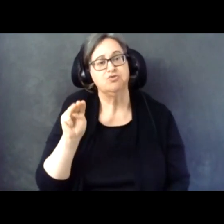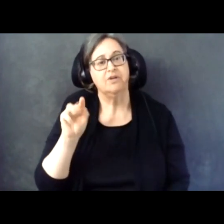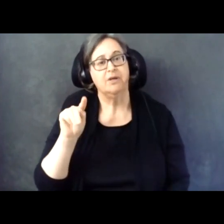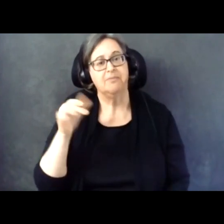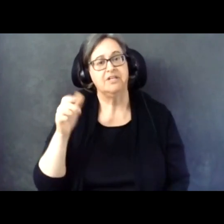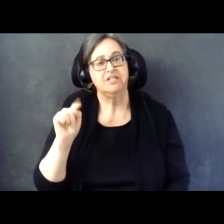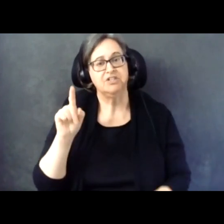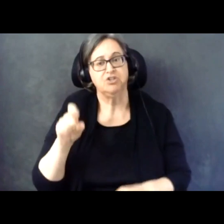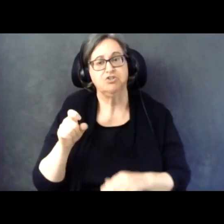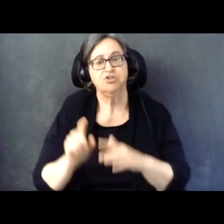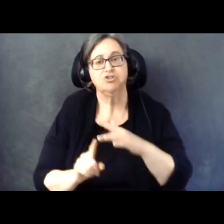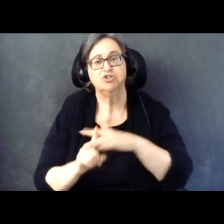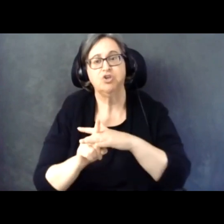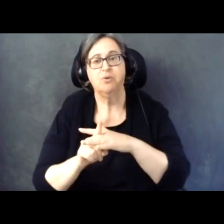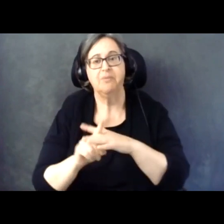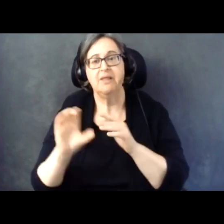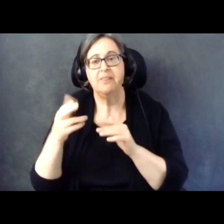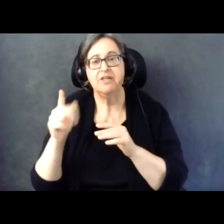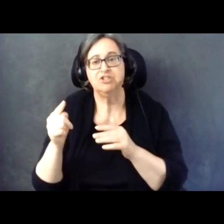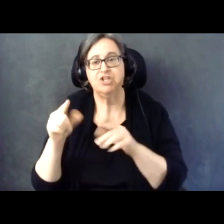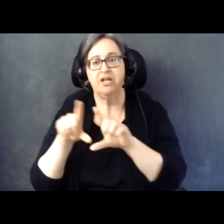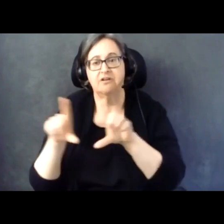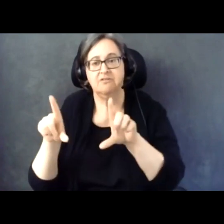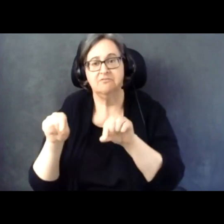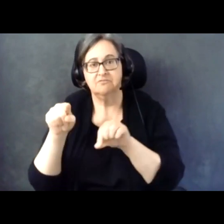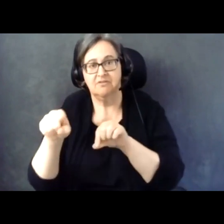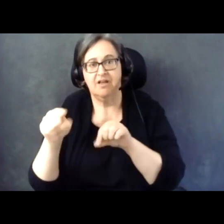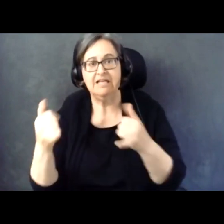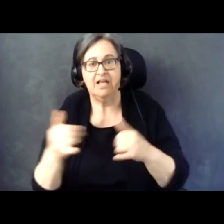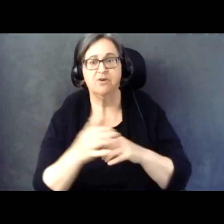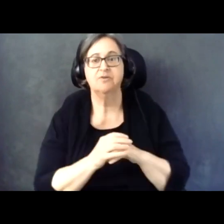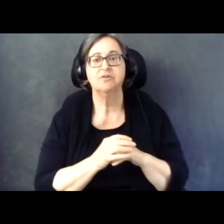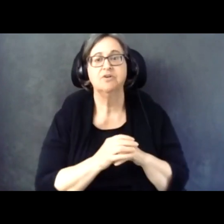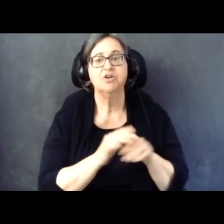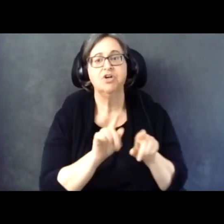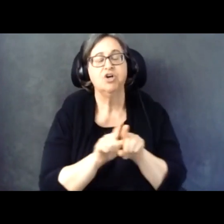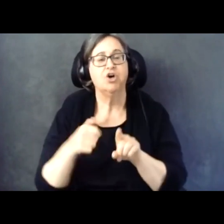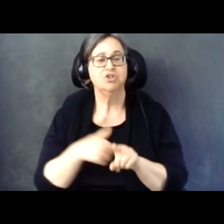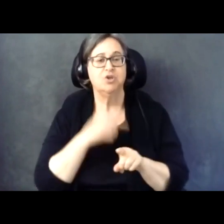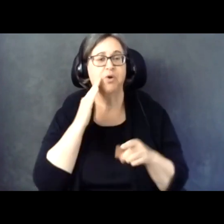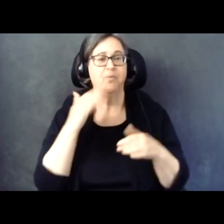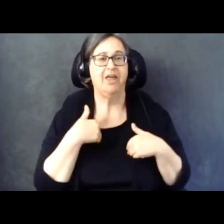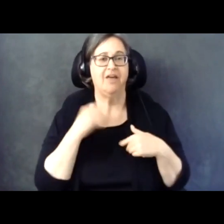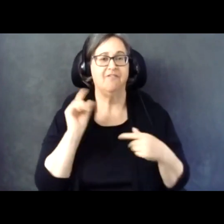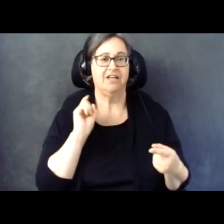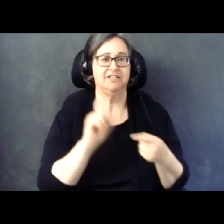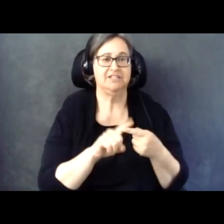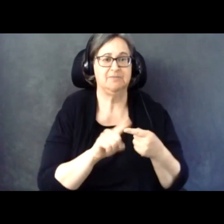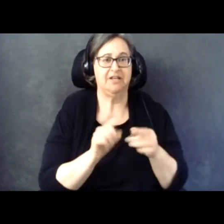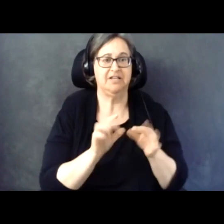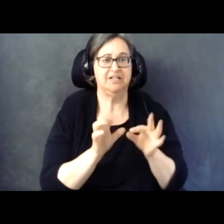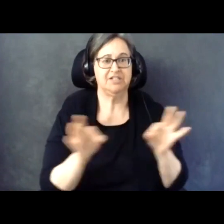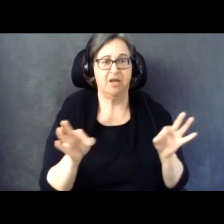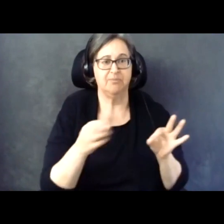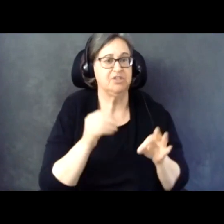box now. We also will have Spanish captioning and audio available.